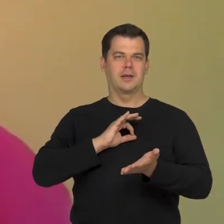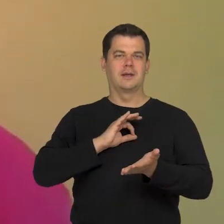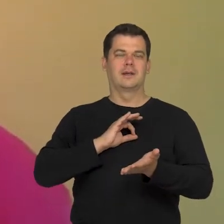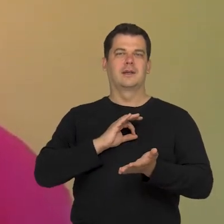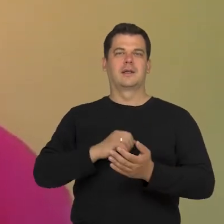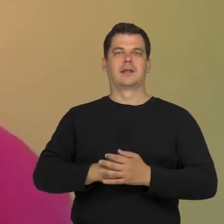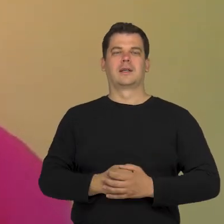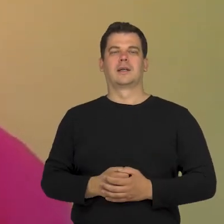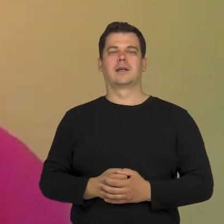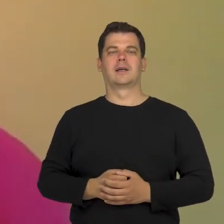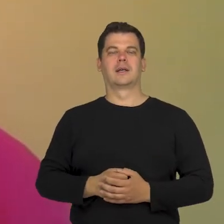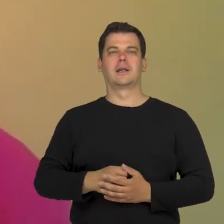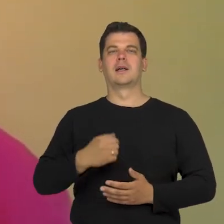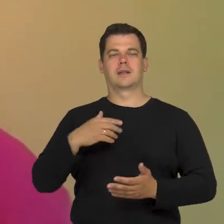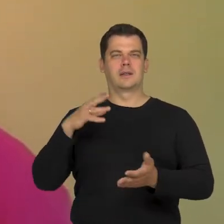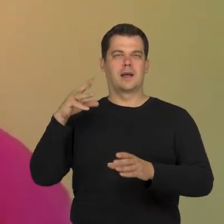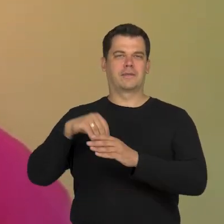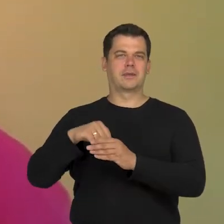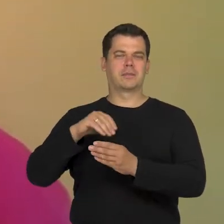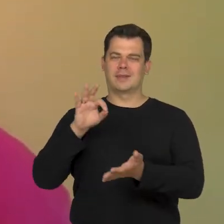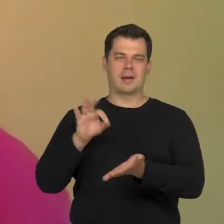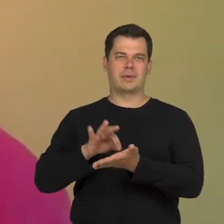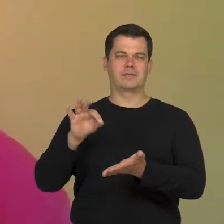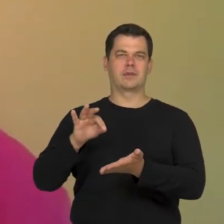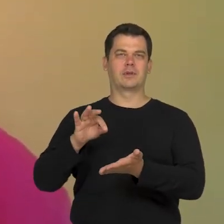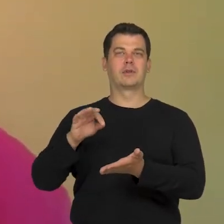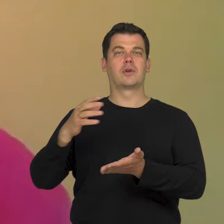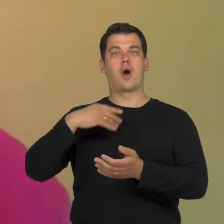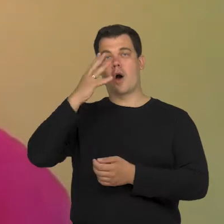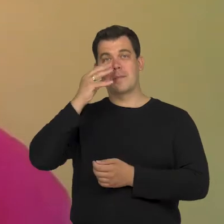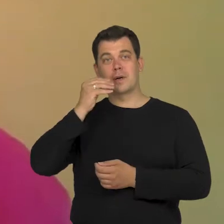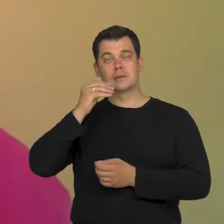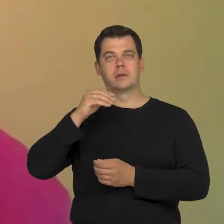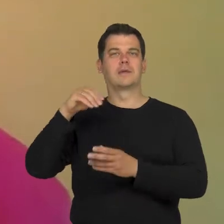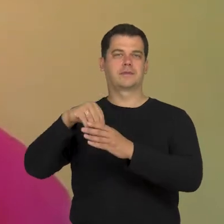and, for sure, priests are among these images.